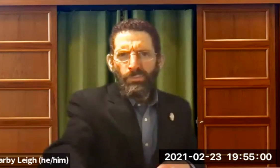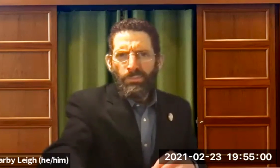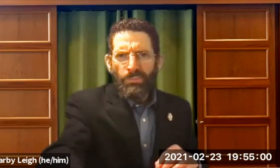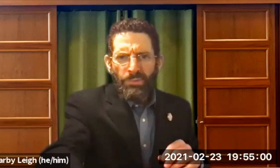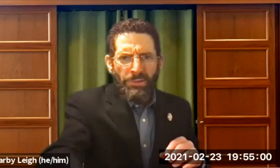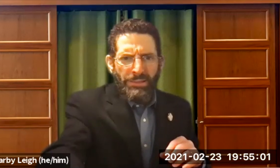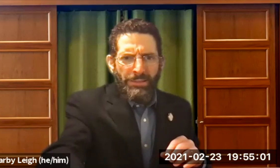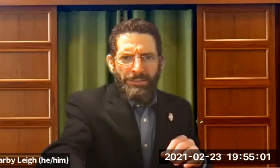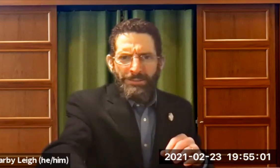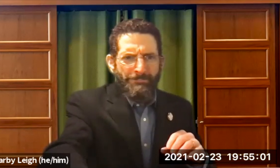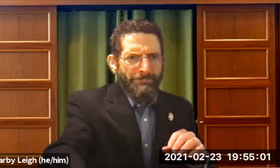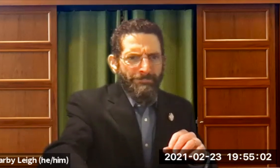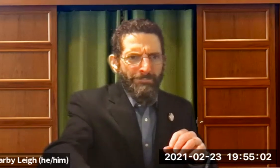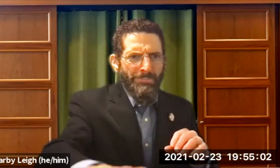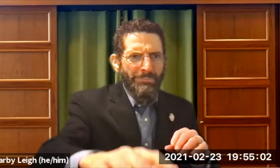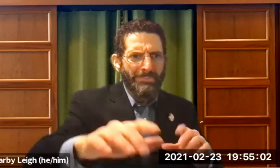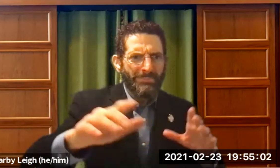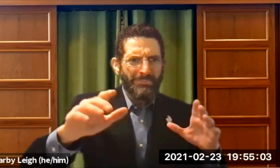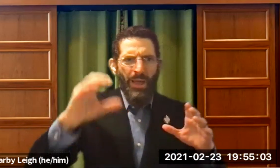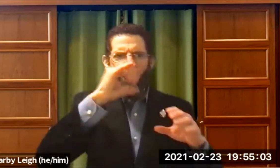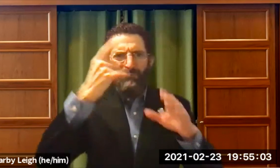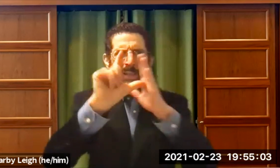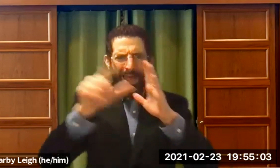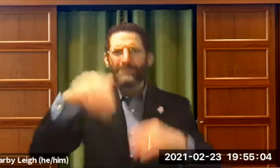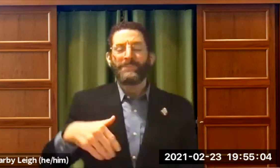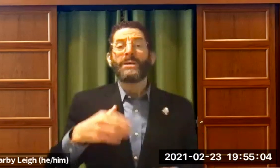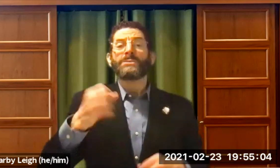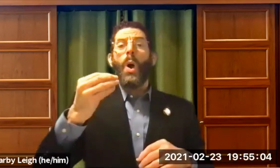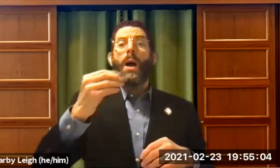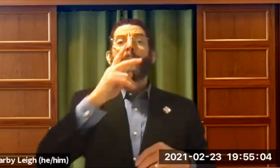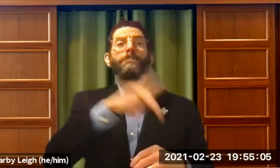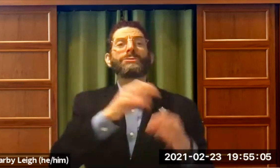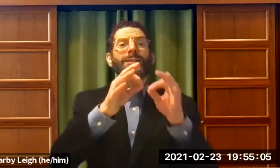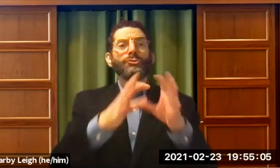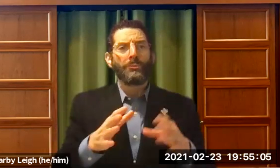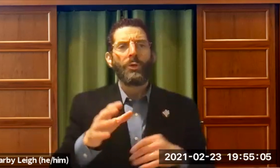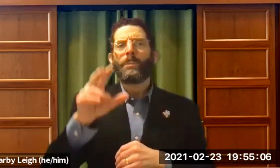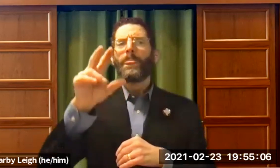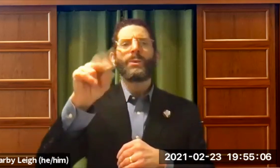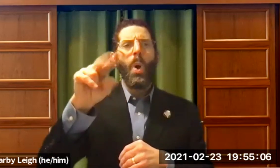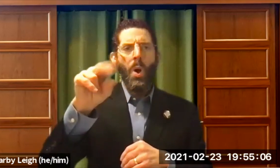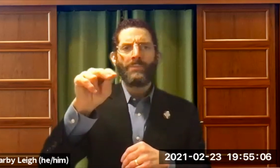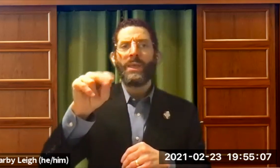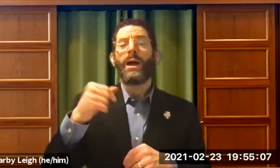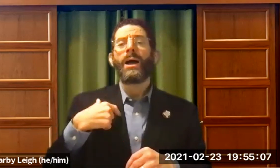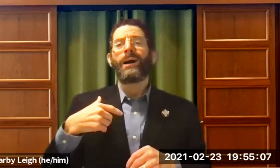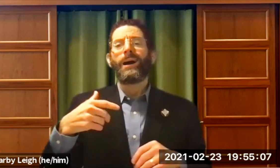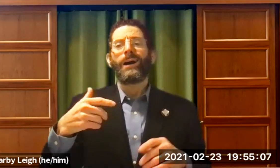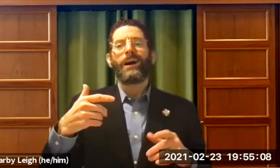I'm looking for you in the Zoom. I'm looking. Well, I'll look for you later. Anyway. Personal